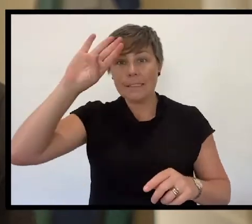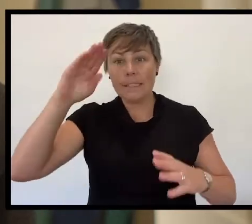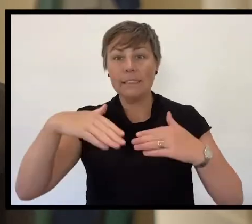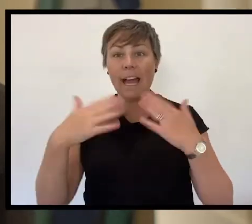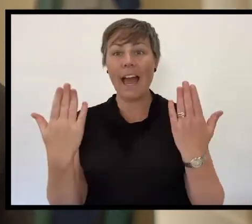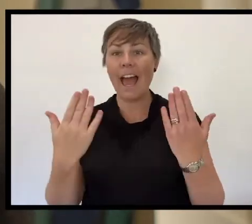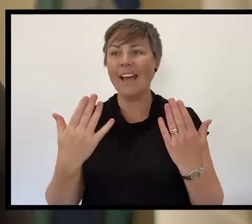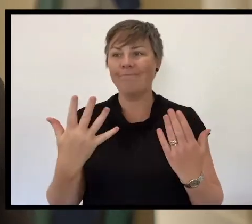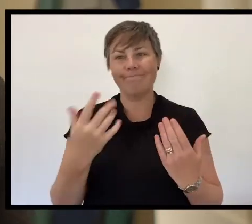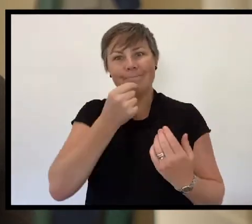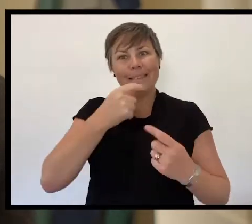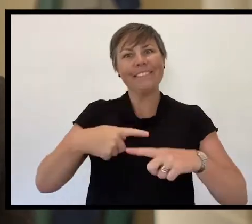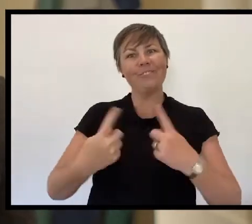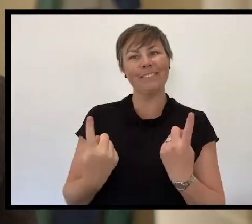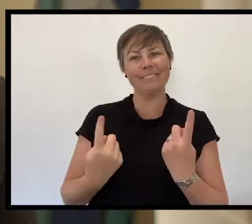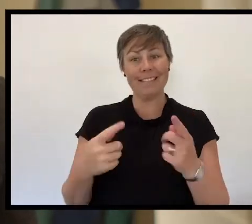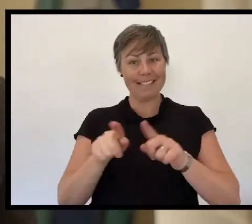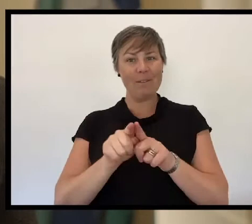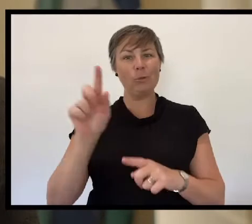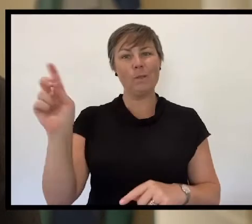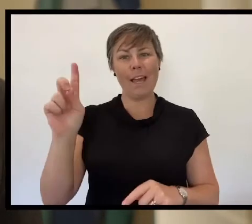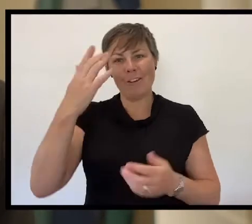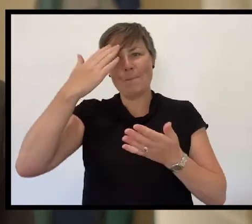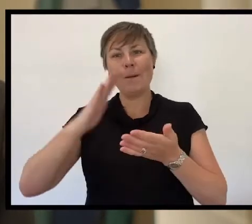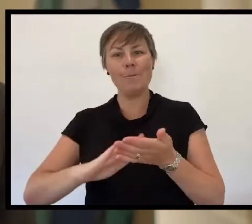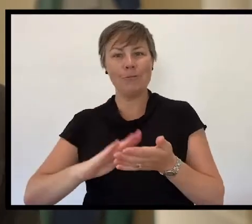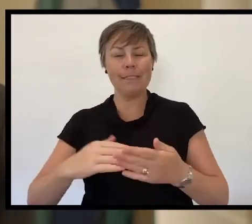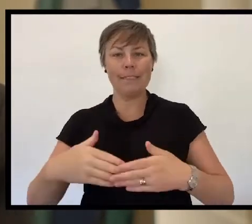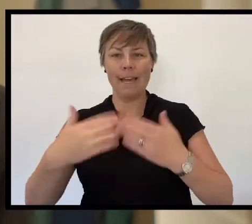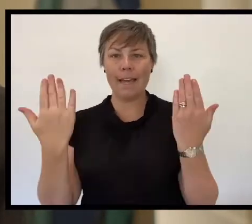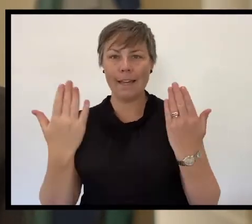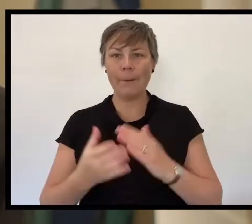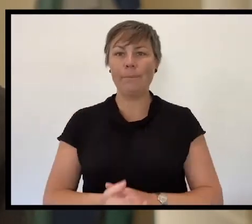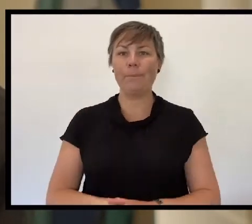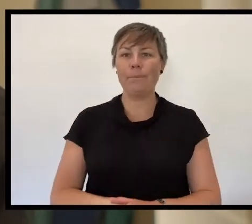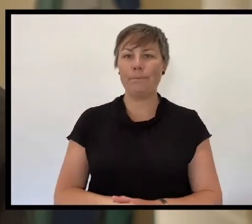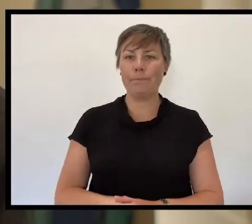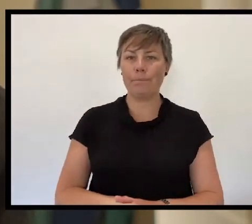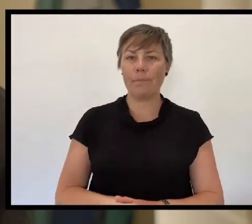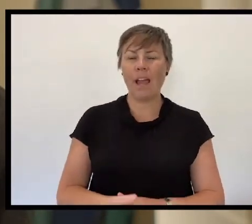But such necessity is nothing new to the many hundreds of thousands who have served our country.